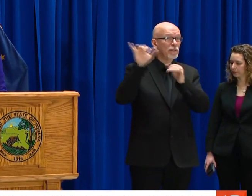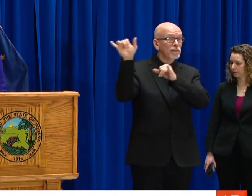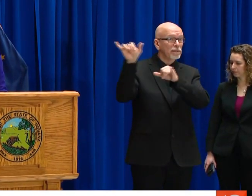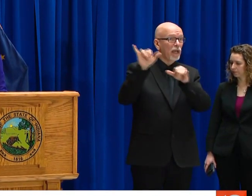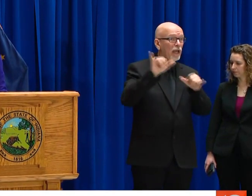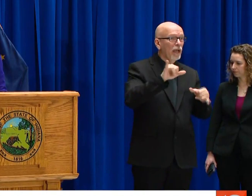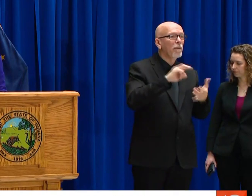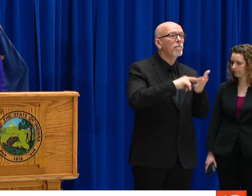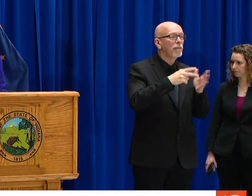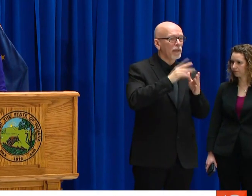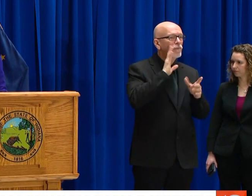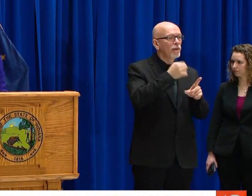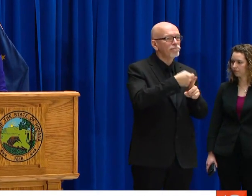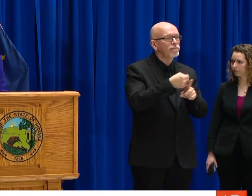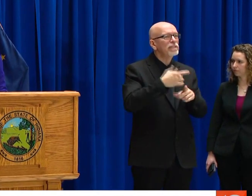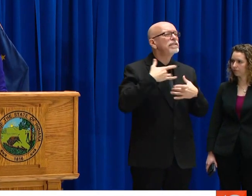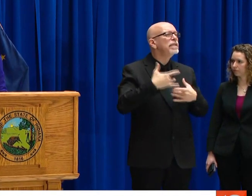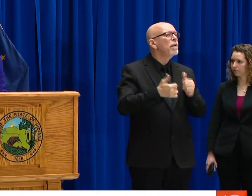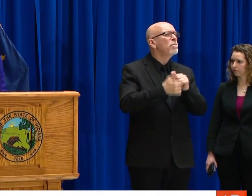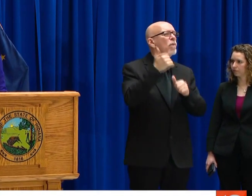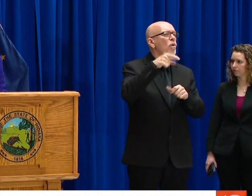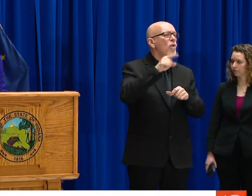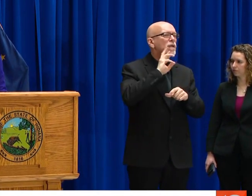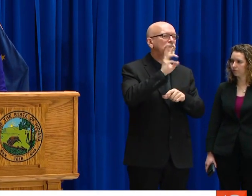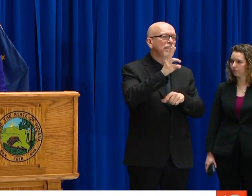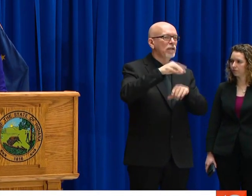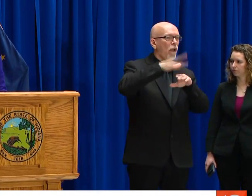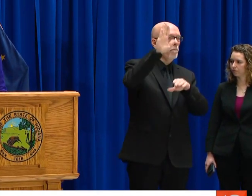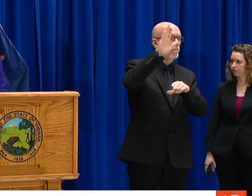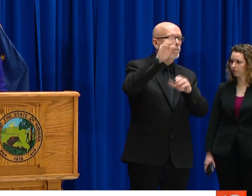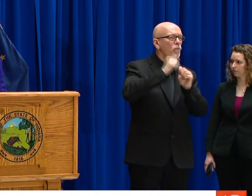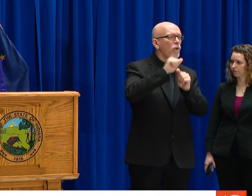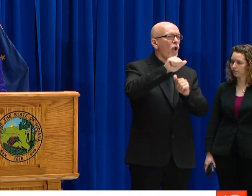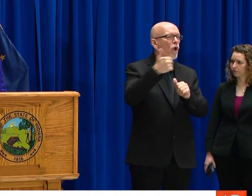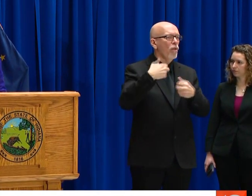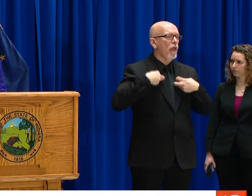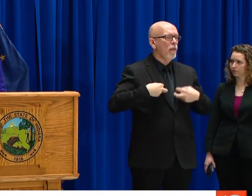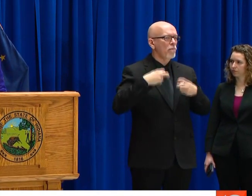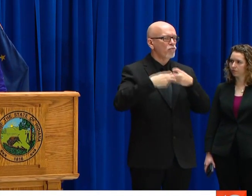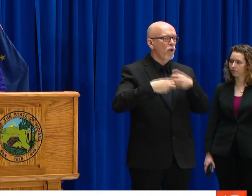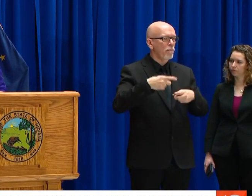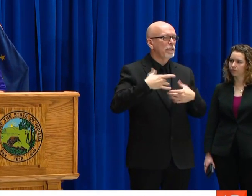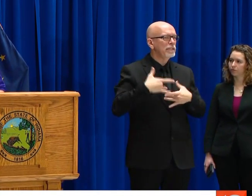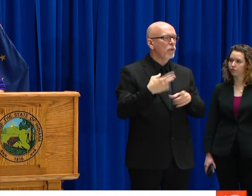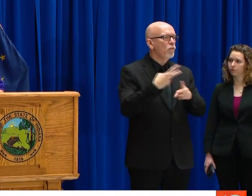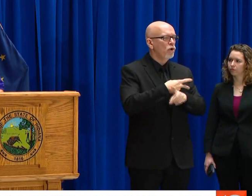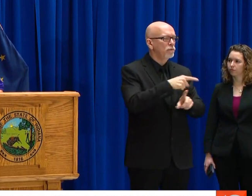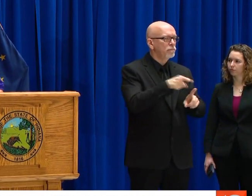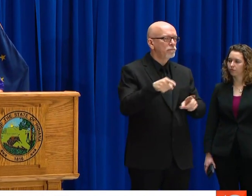FOLLOWS THE SAME PATH, WHICH IT APPEARS TO BE AS OTHER COUNTRIES AND AS OTHER PLACES IN THE UNITED STATES, WILL BE ON THOSE INDIVIDUALS THAT ARE USUALLY